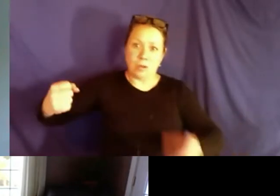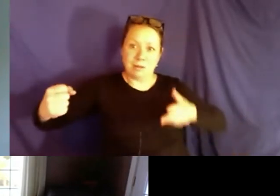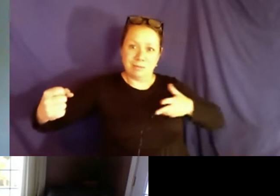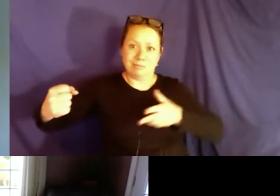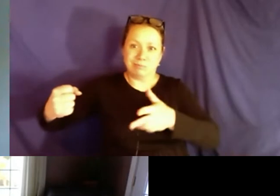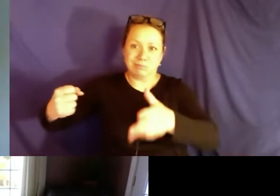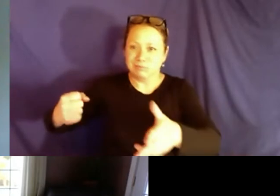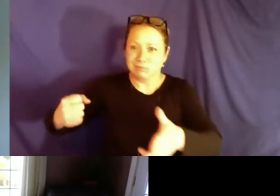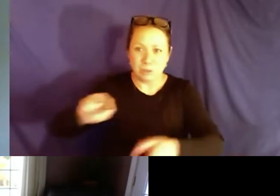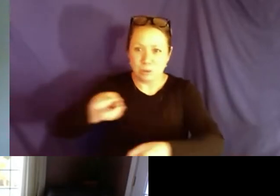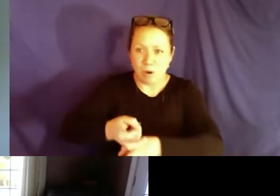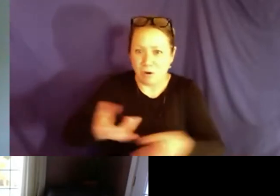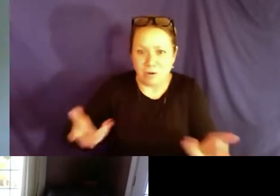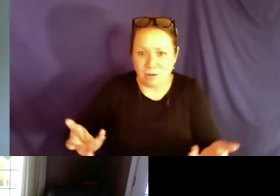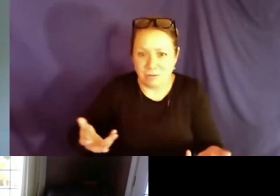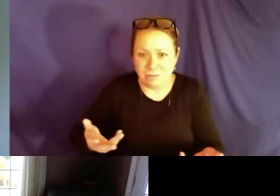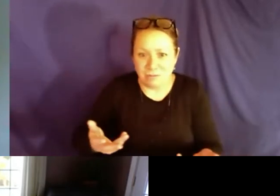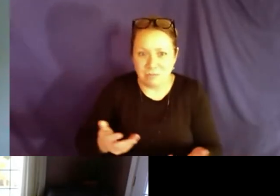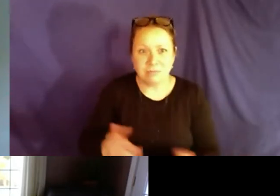they are so wide. You have to like stand behind the